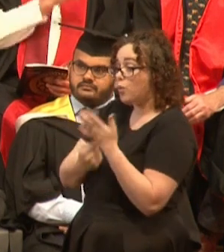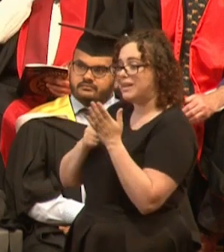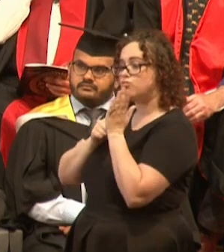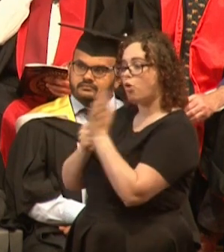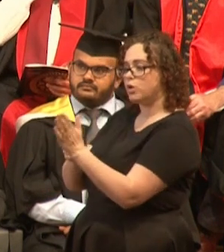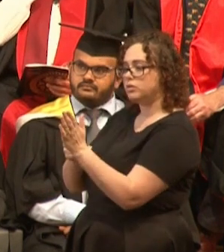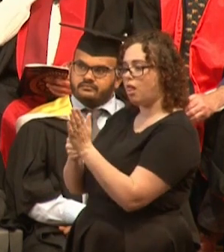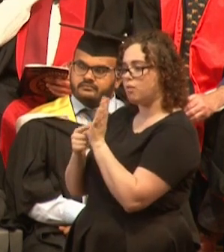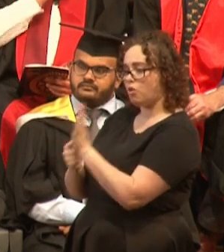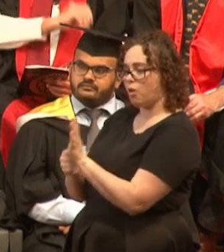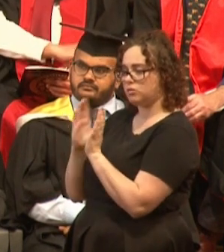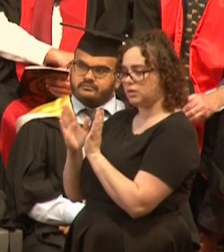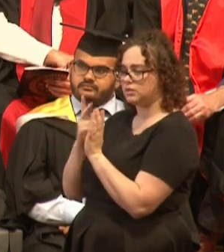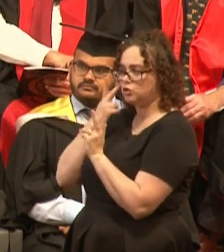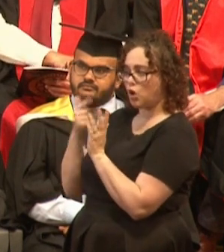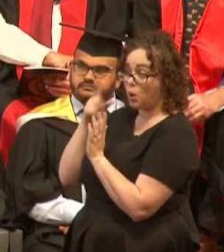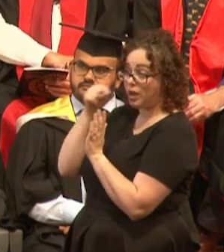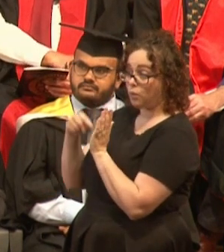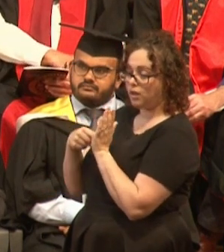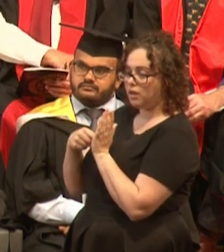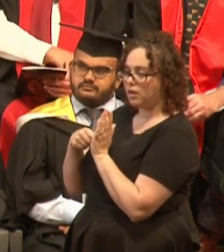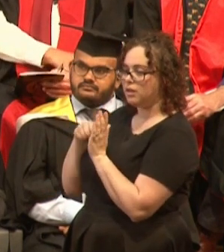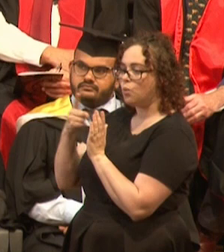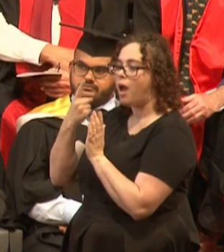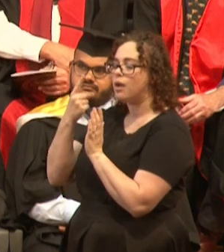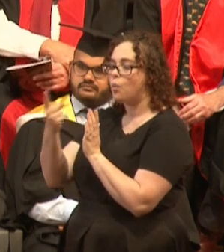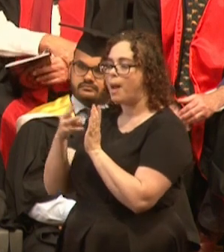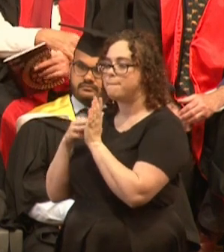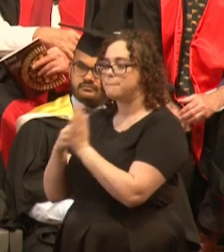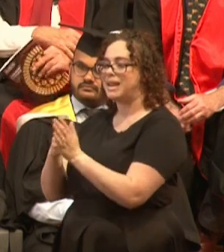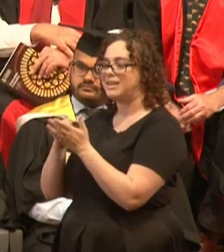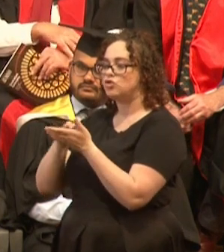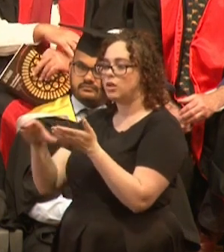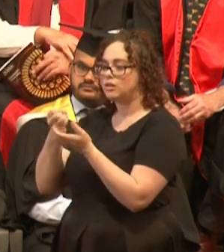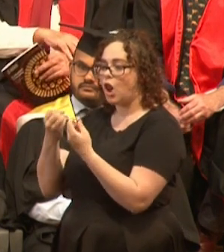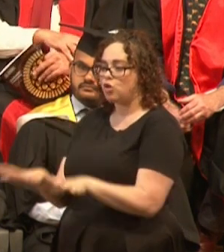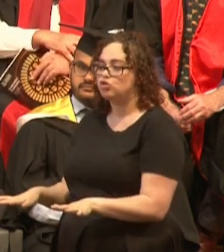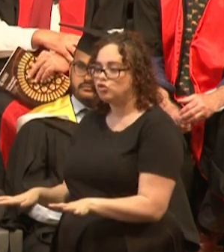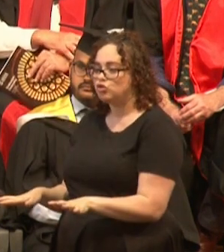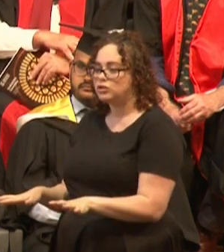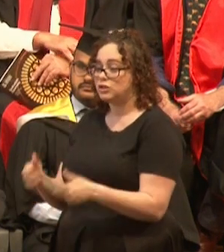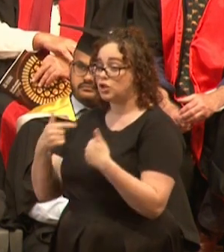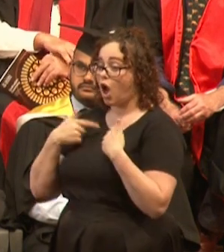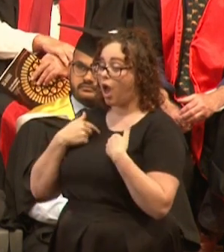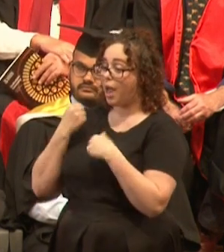That man ended up with my mom. So I caused a man to lose his life savings,